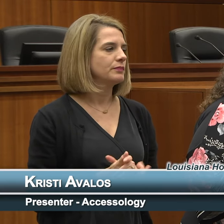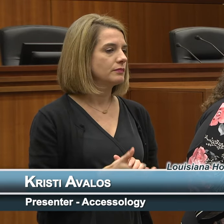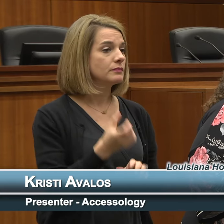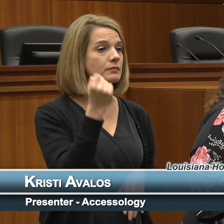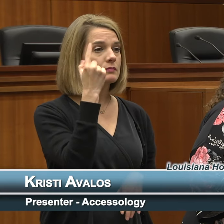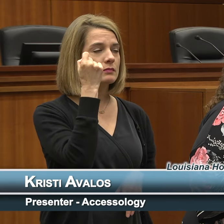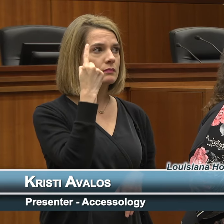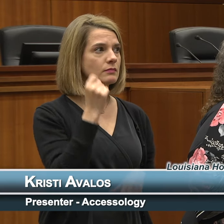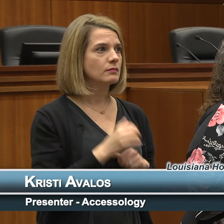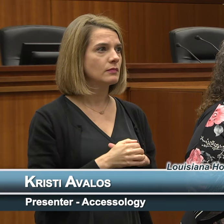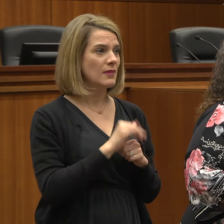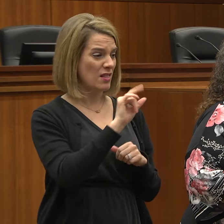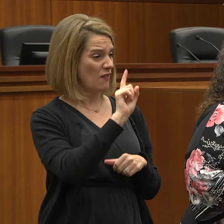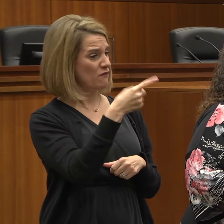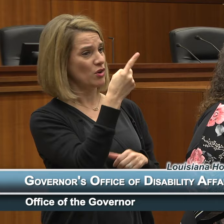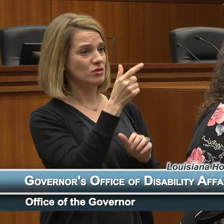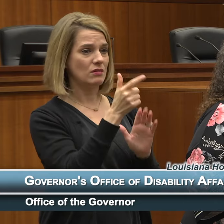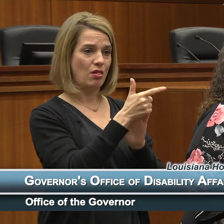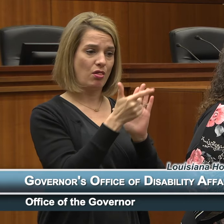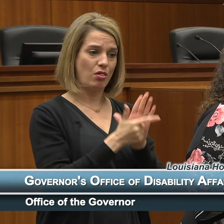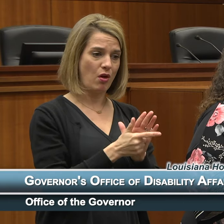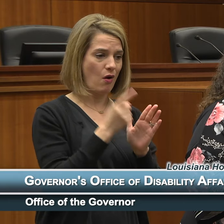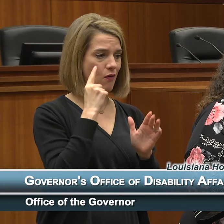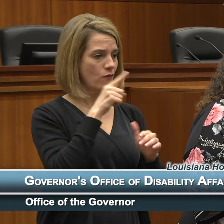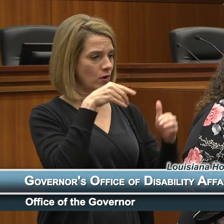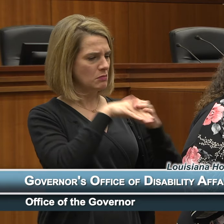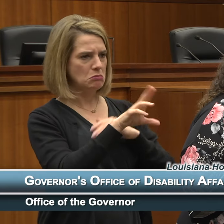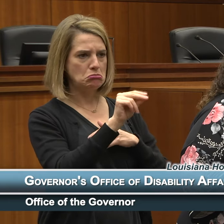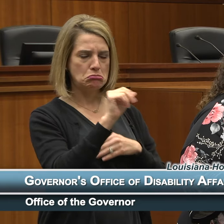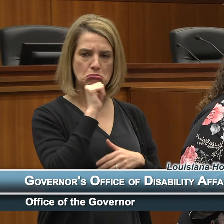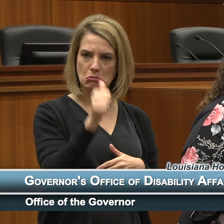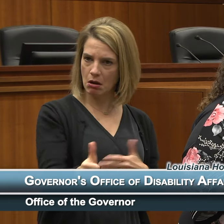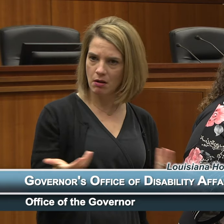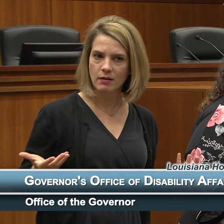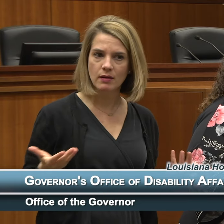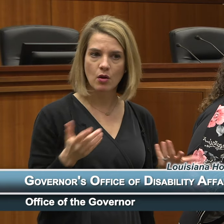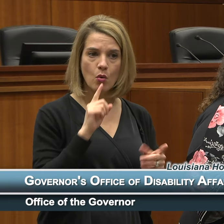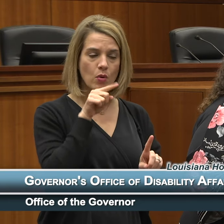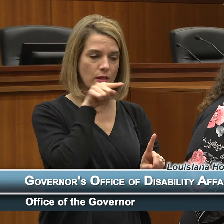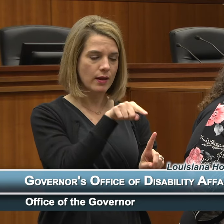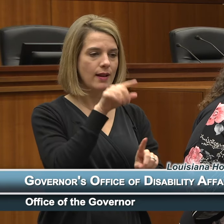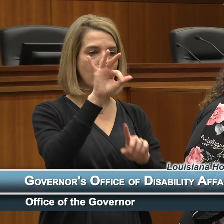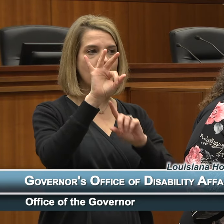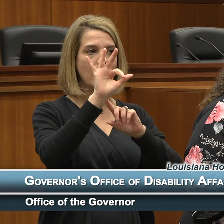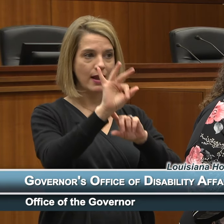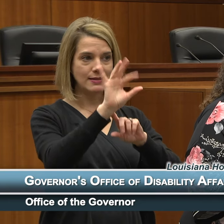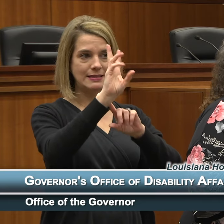first law out there on accessibility. As a matter of fact, in 1968, they came out